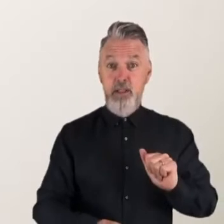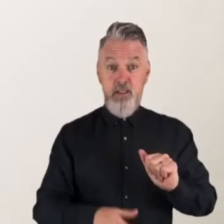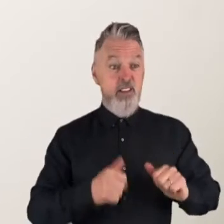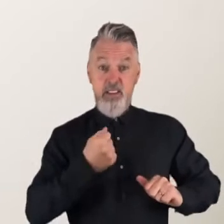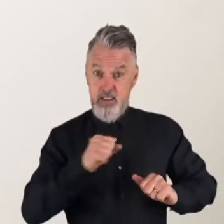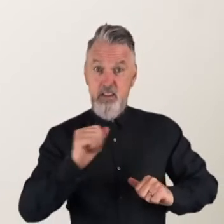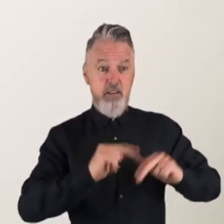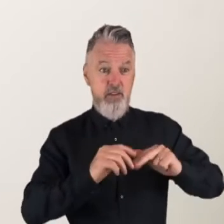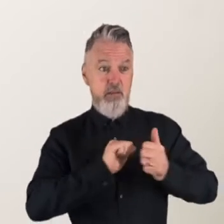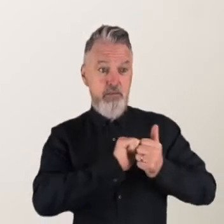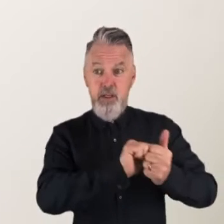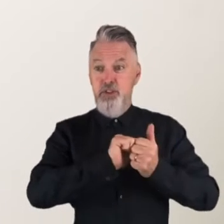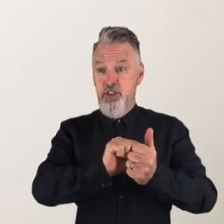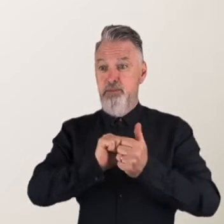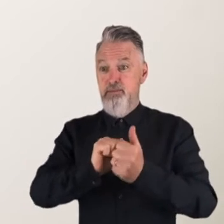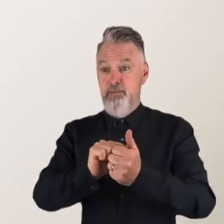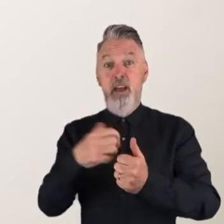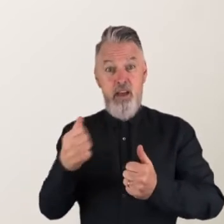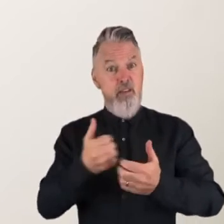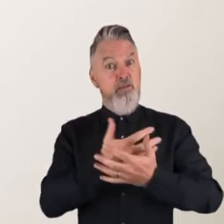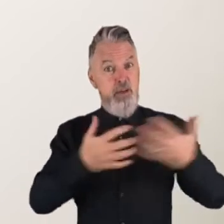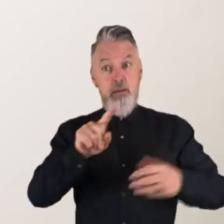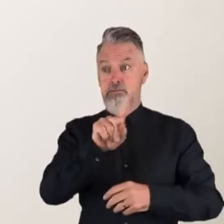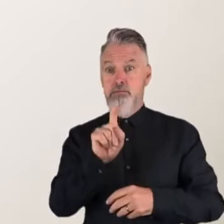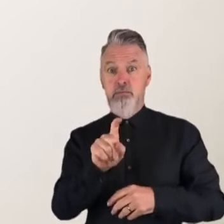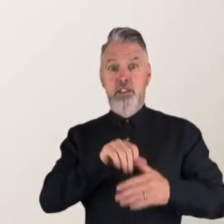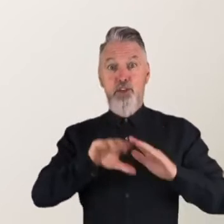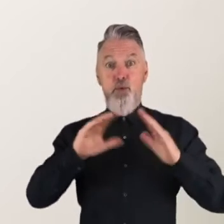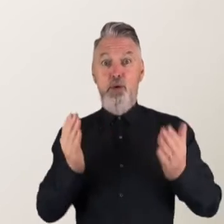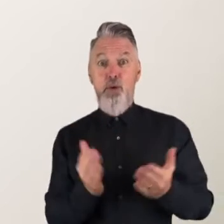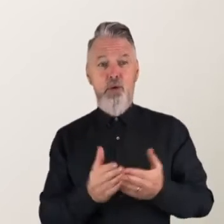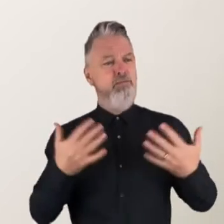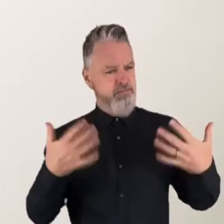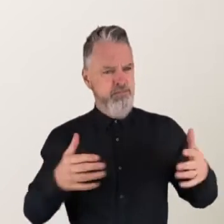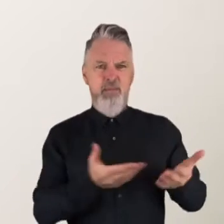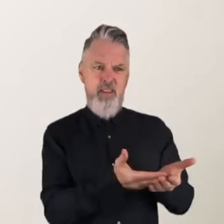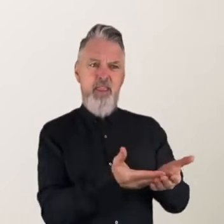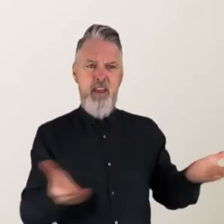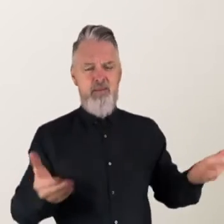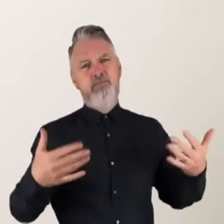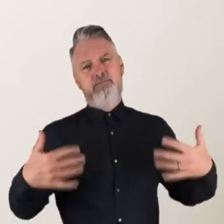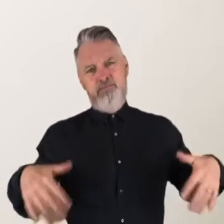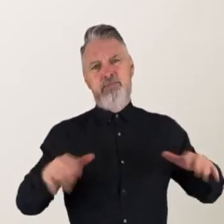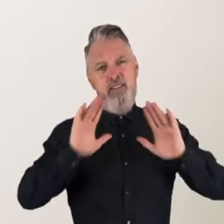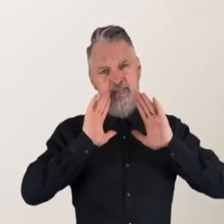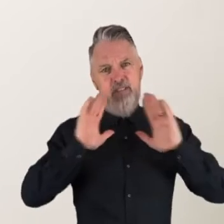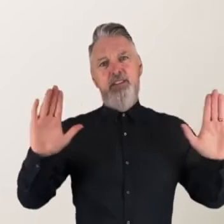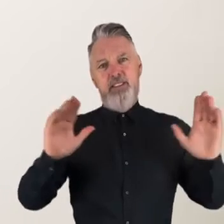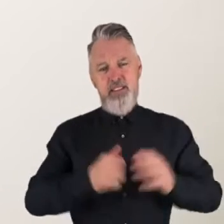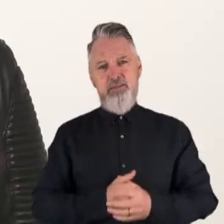despite the uncertainty. These founders have shown their true colours despite the circumstances we’ve all found ourselves in throughout 2020.